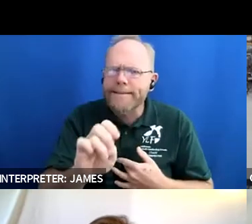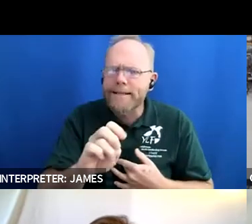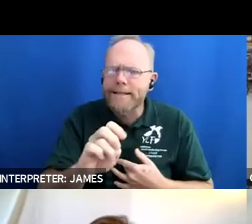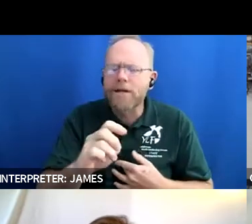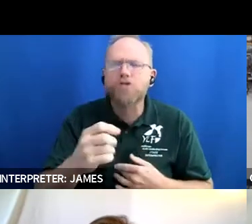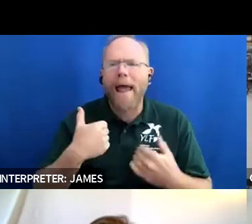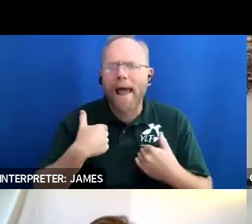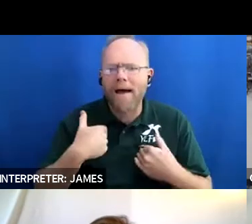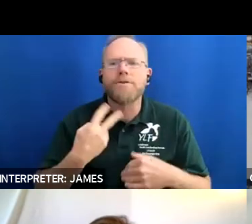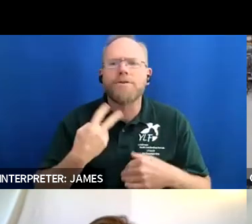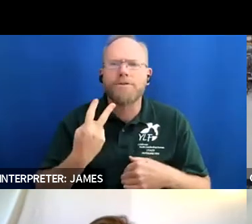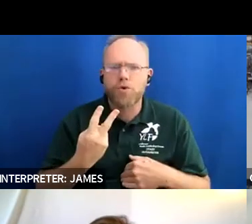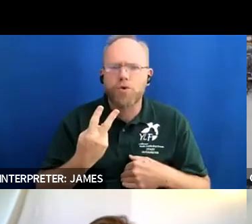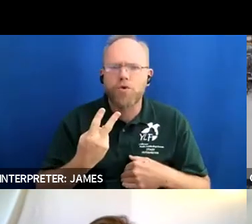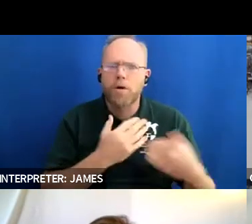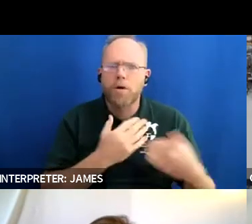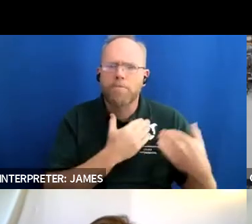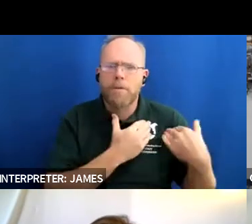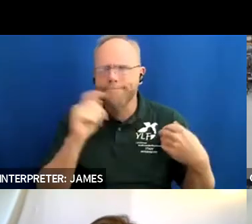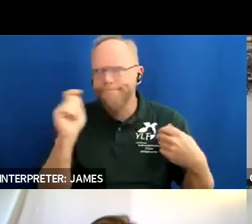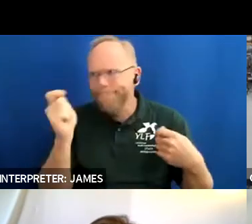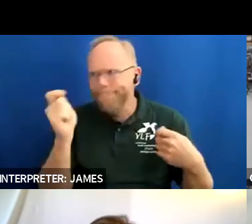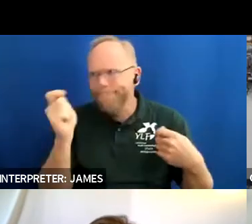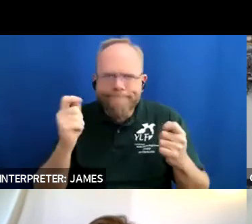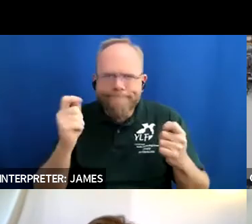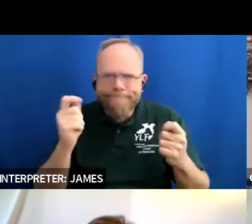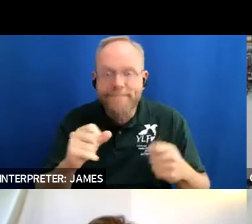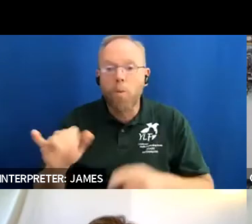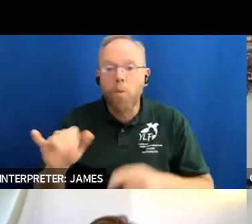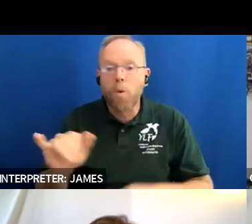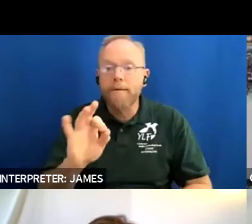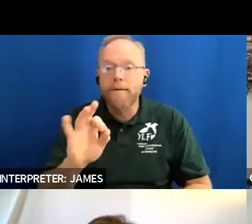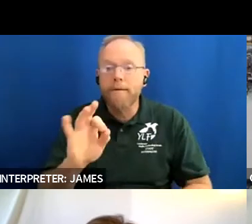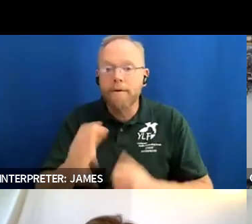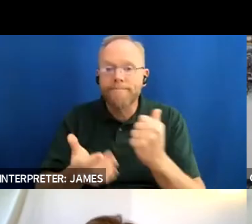you know ylf kind of helped me see the leadership skills that i had